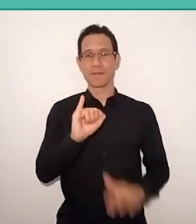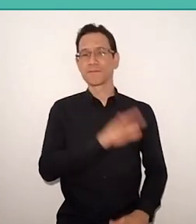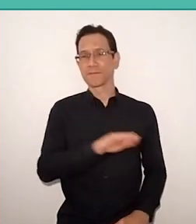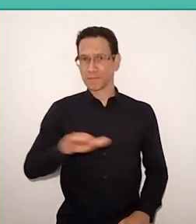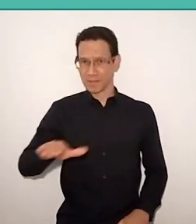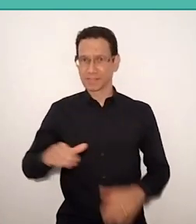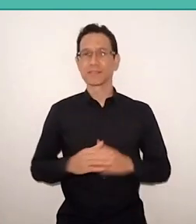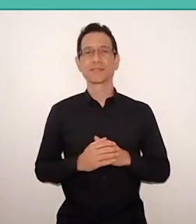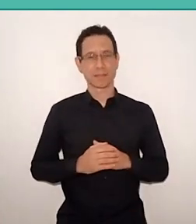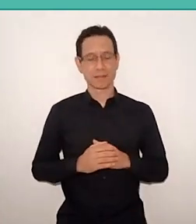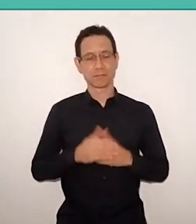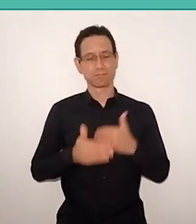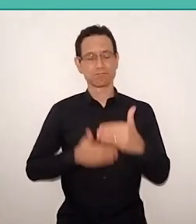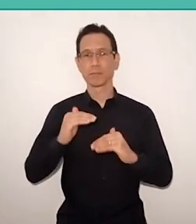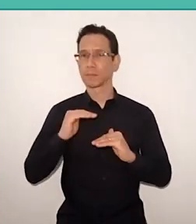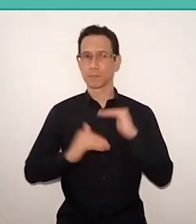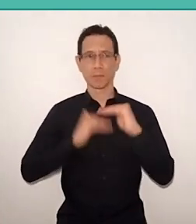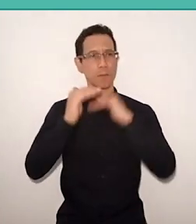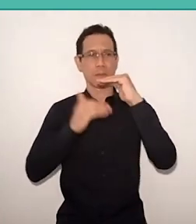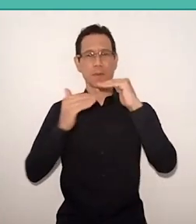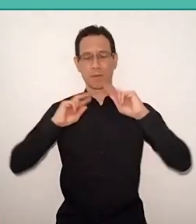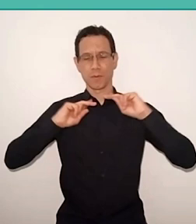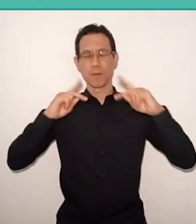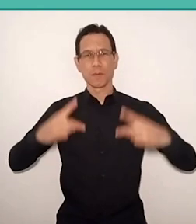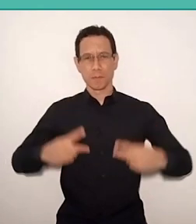the human development process, respectively.